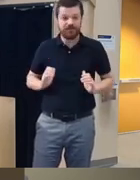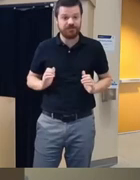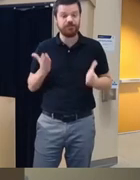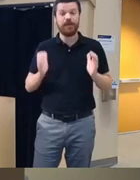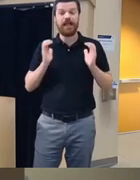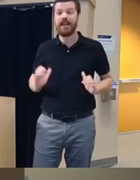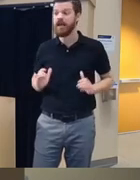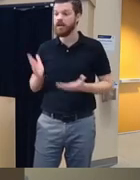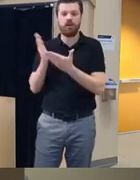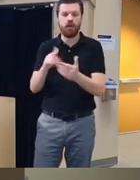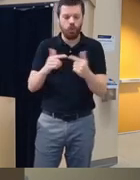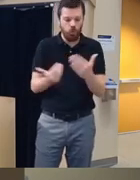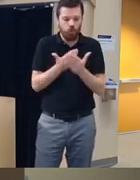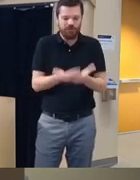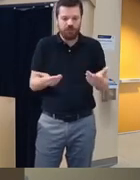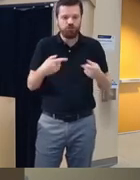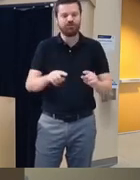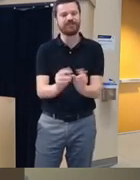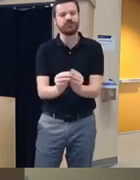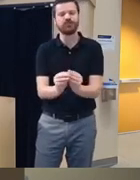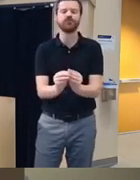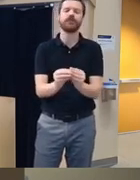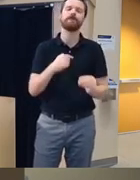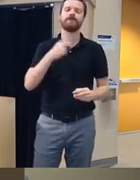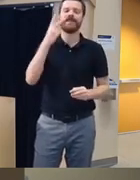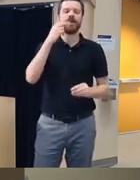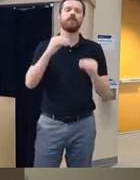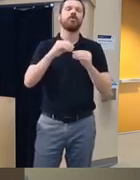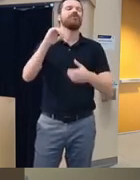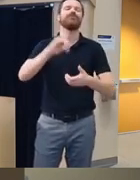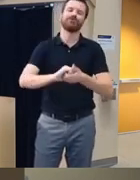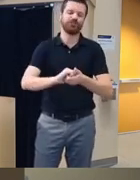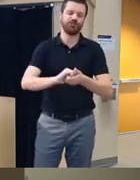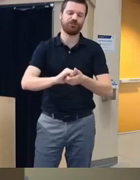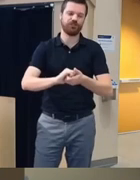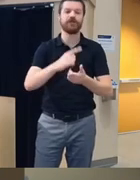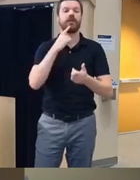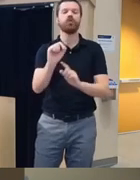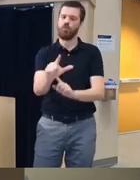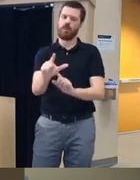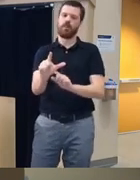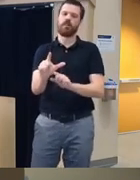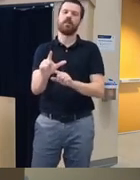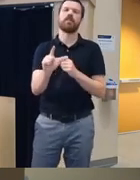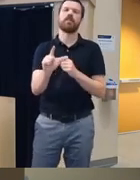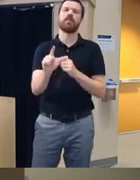new material into the session so I do see it as a partnership that here's a tool that helps with